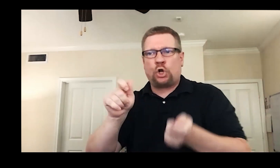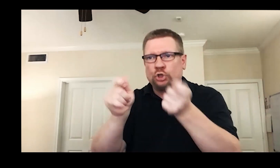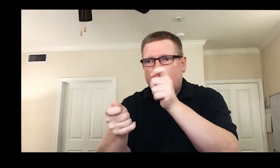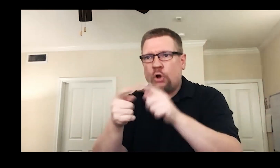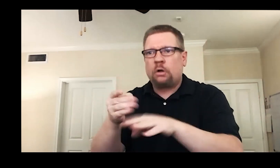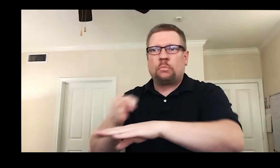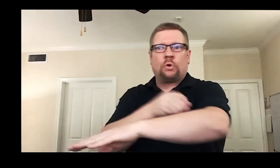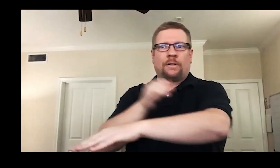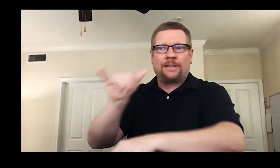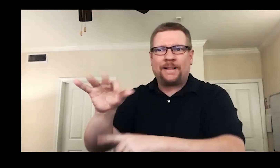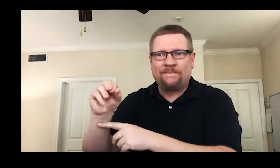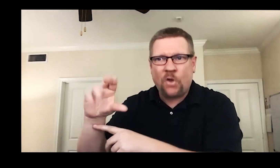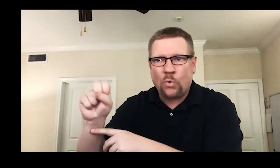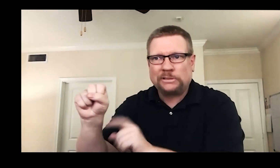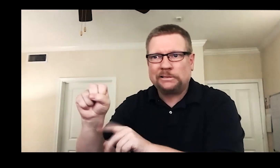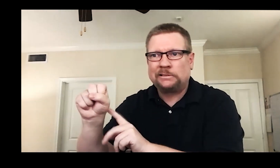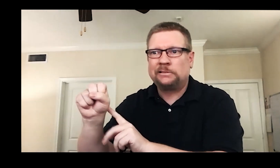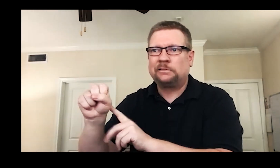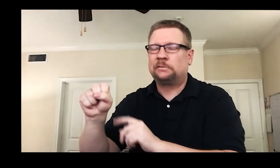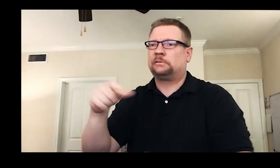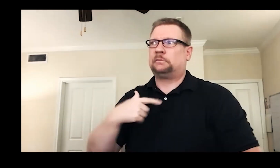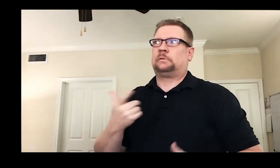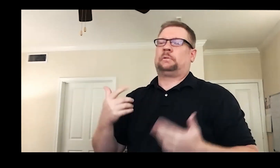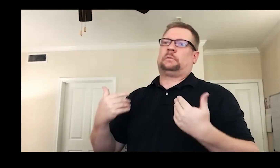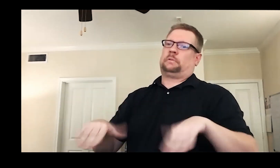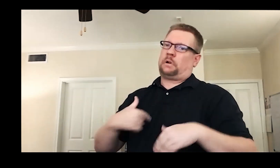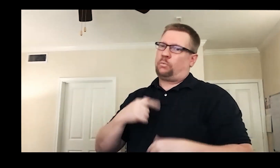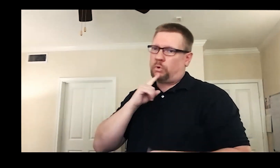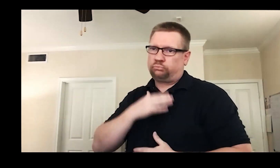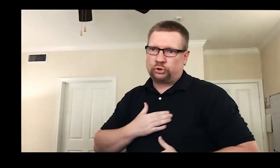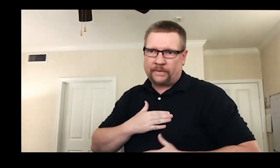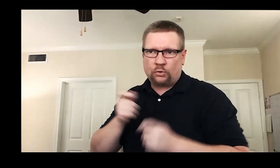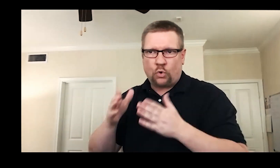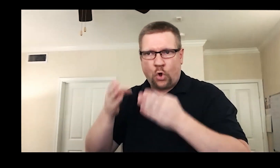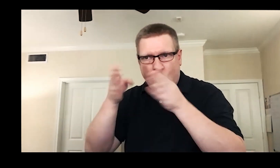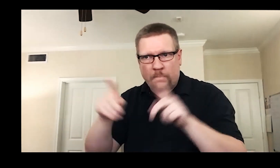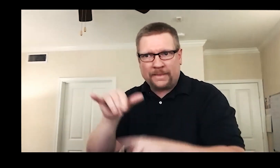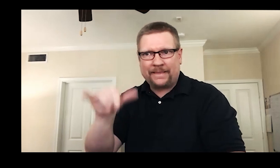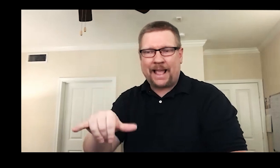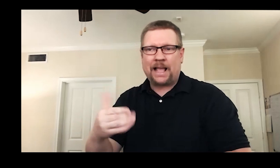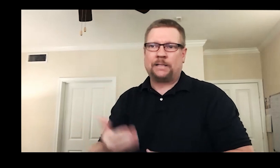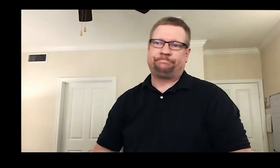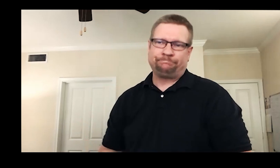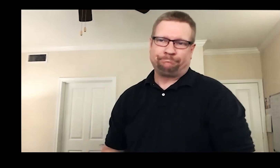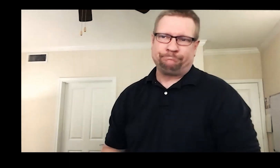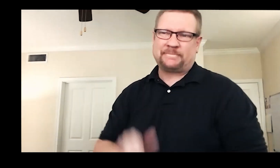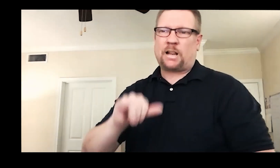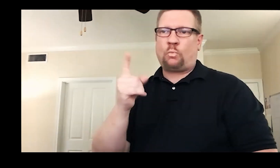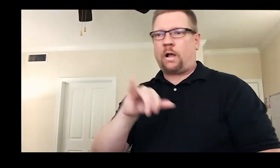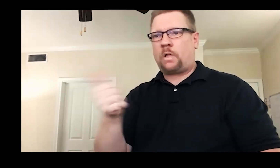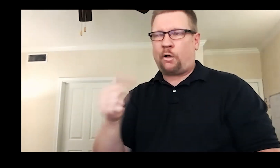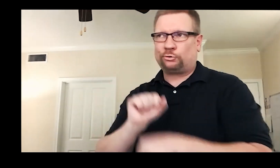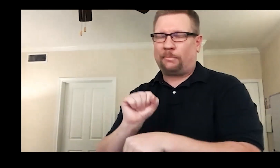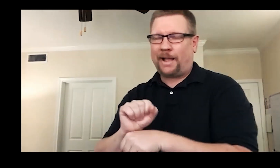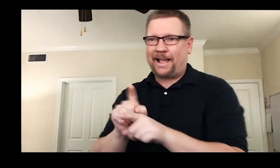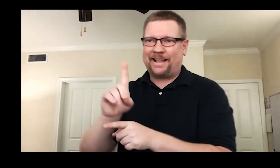director that gets that is beyond appreciated. Add that to the list of jobs as a DASL.